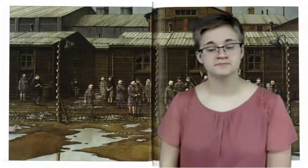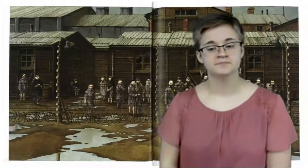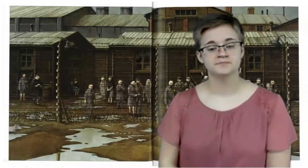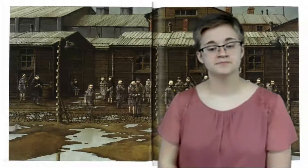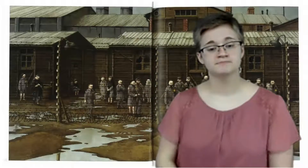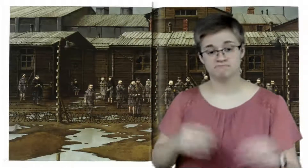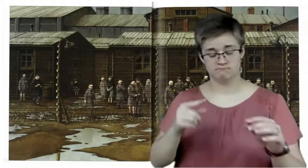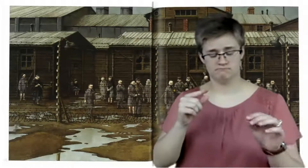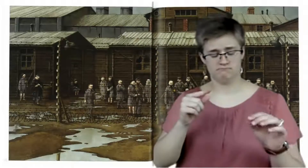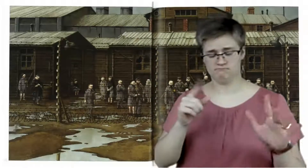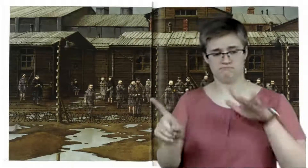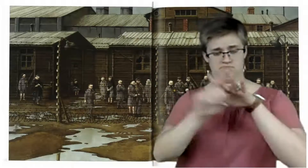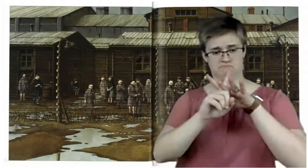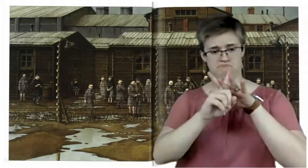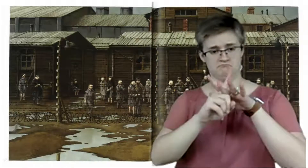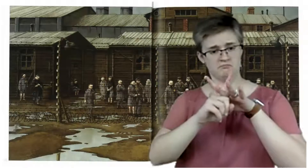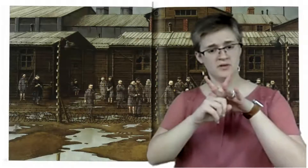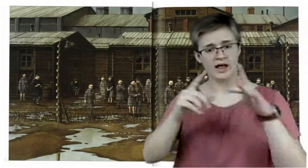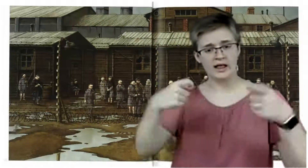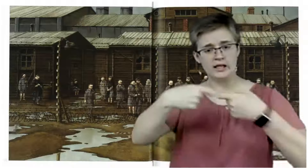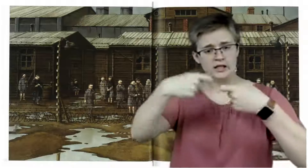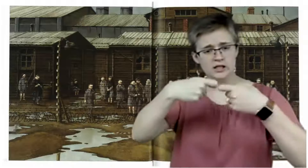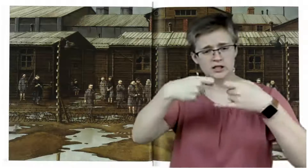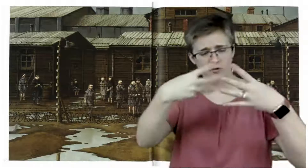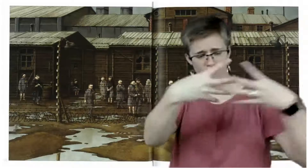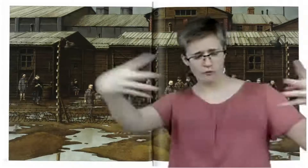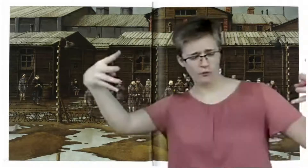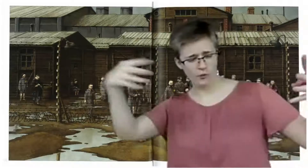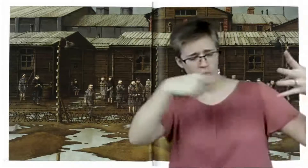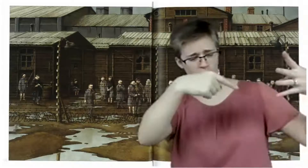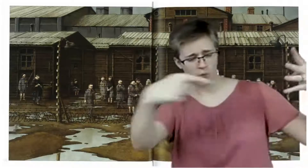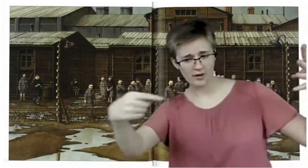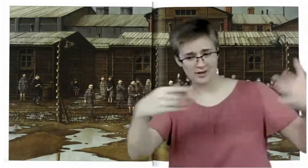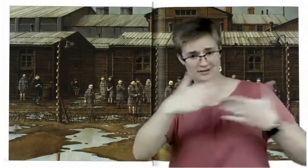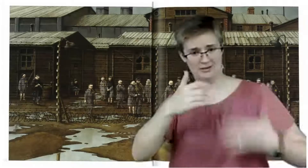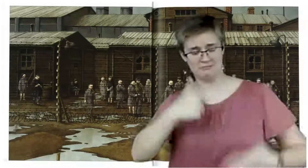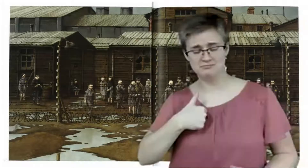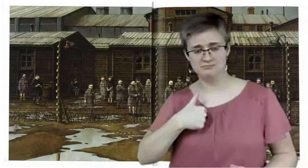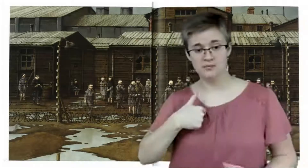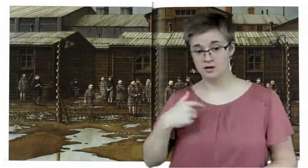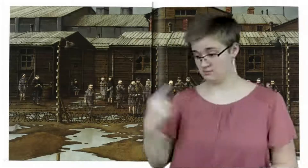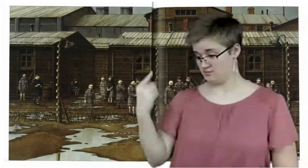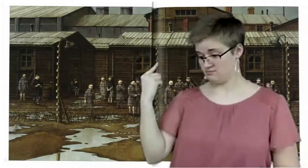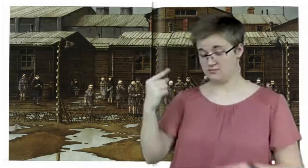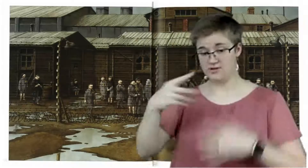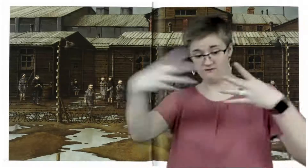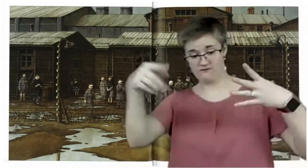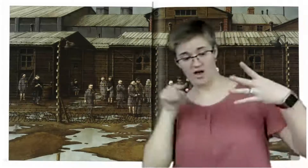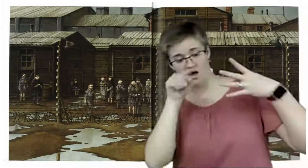Suddenly, electric barbed wire stopped me. Behind it there were some children standing still.